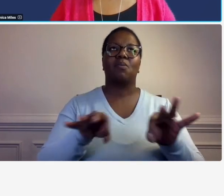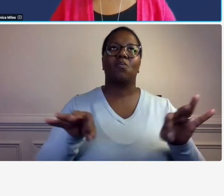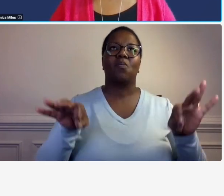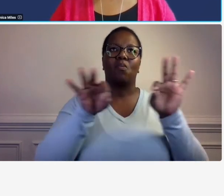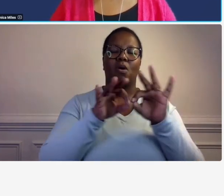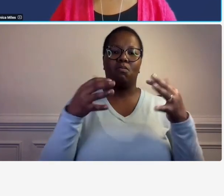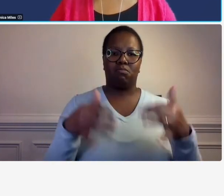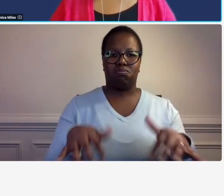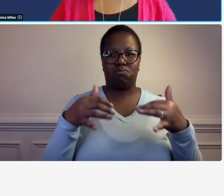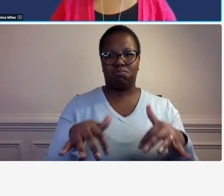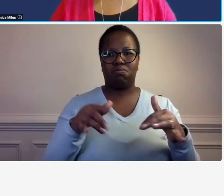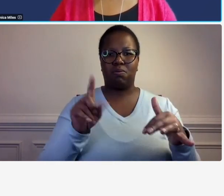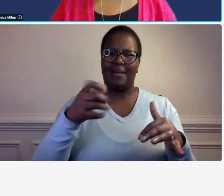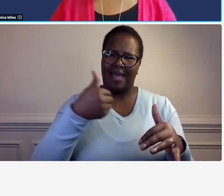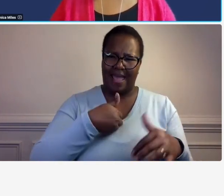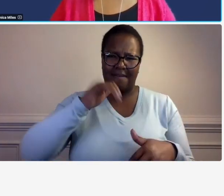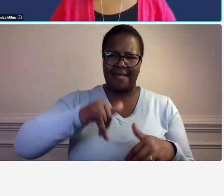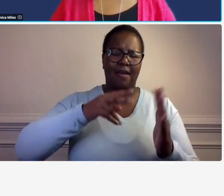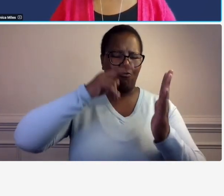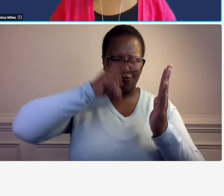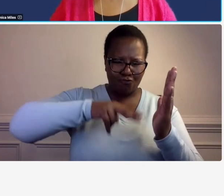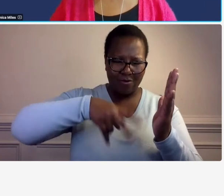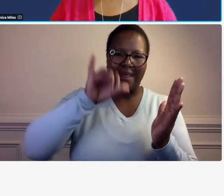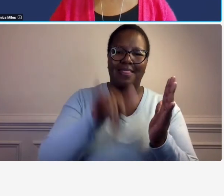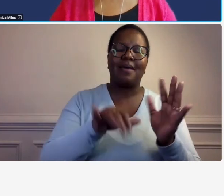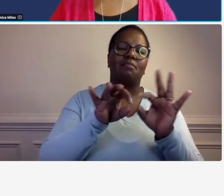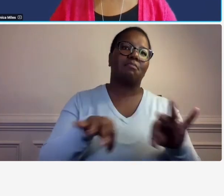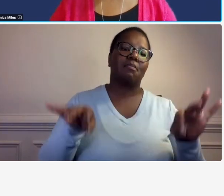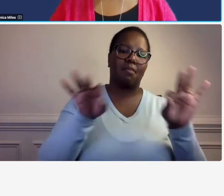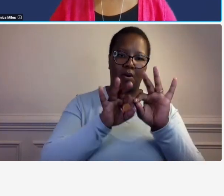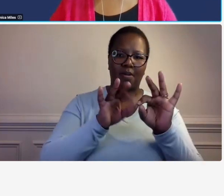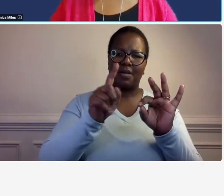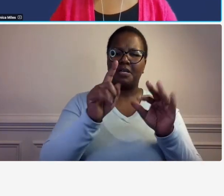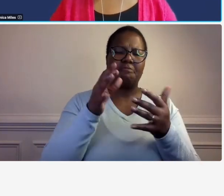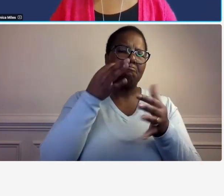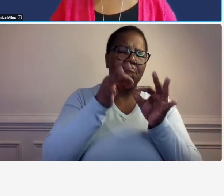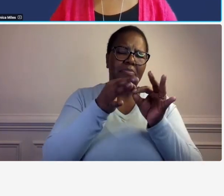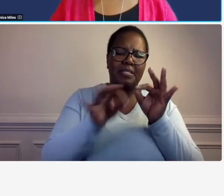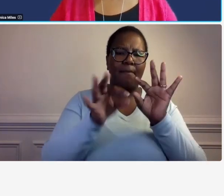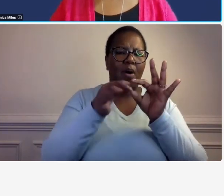having that and reading it because it is simple language layman's terms and it really gives you an